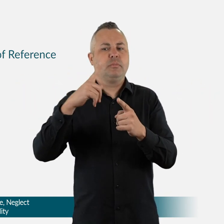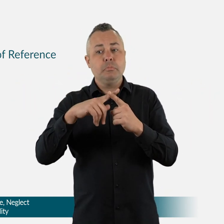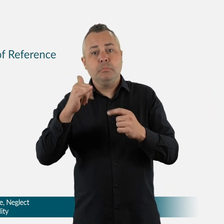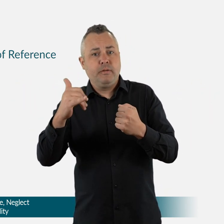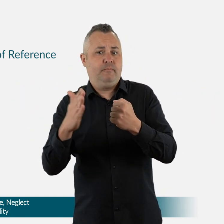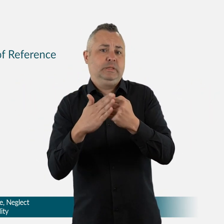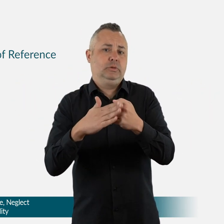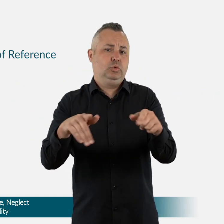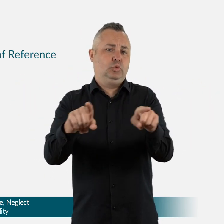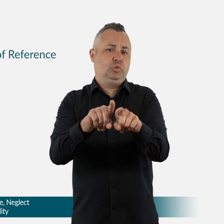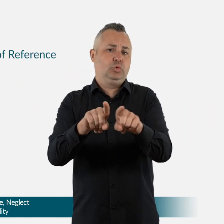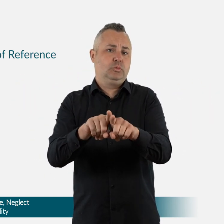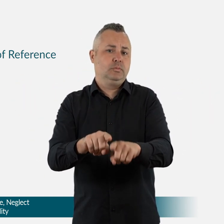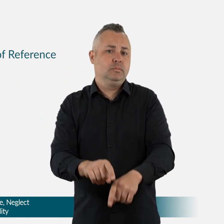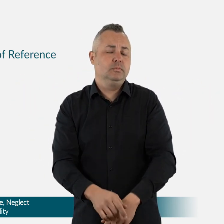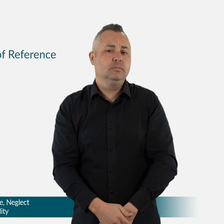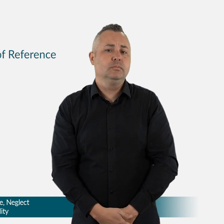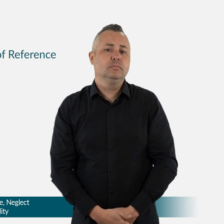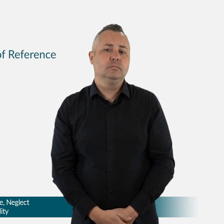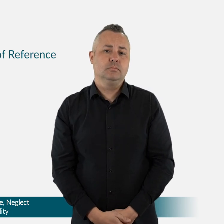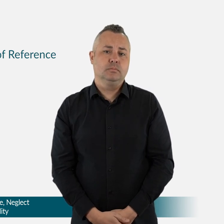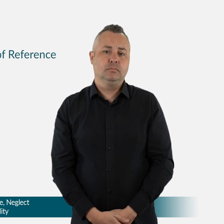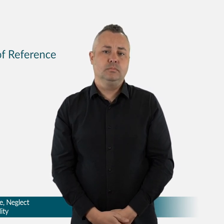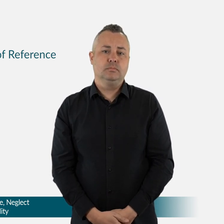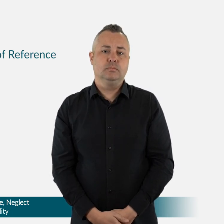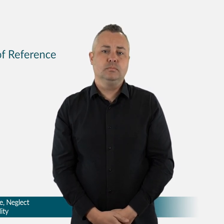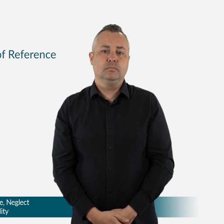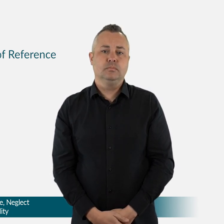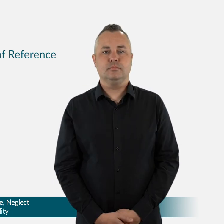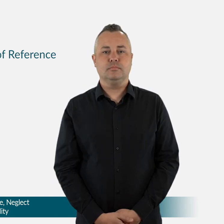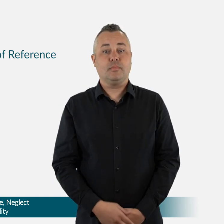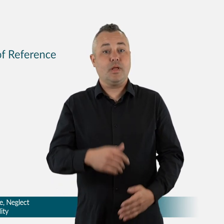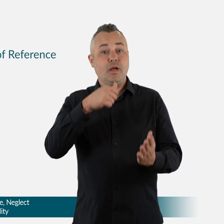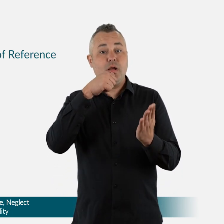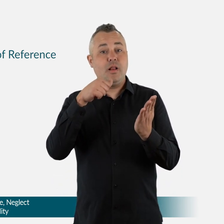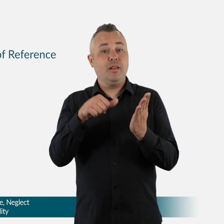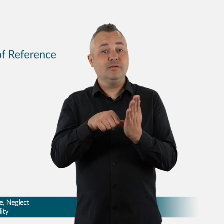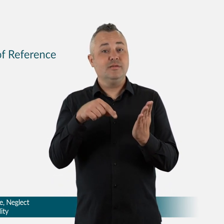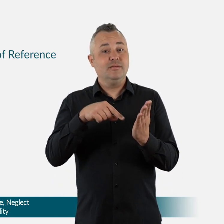• acknowledging the multiple and diverse needs of people with disability including